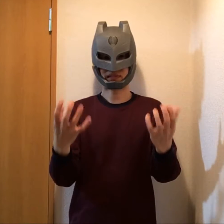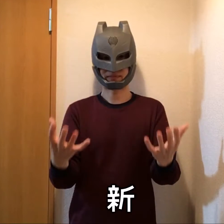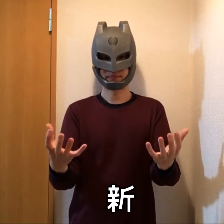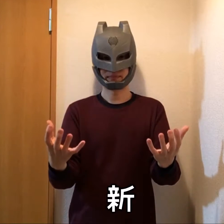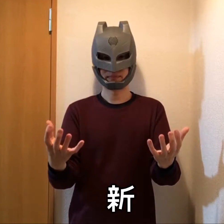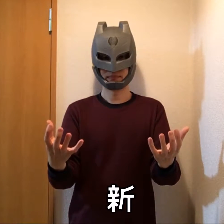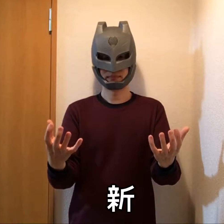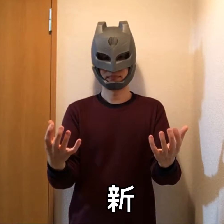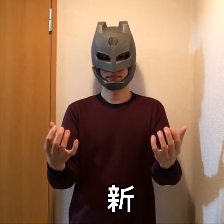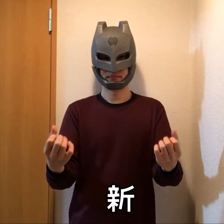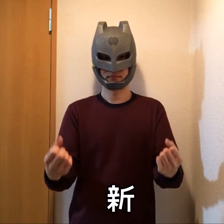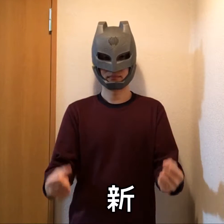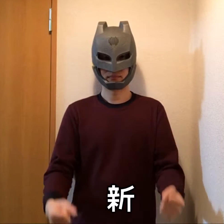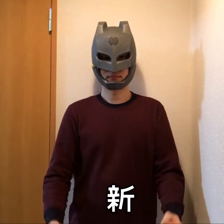New